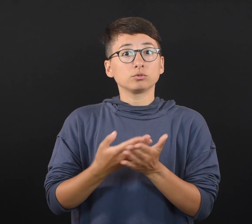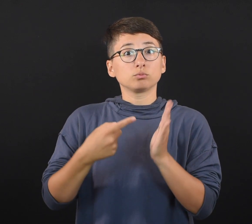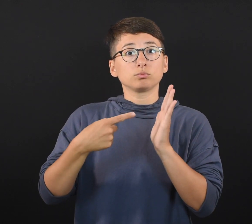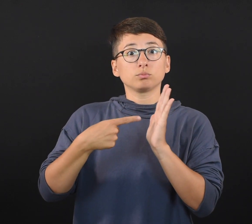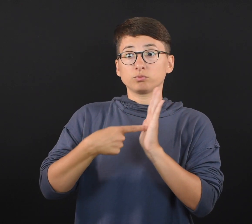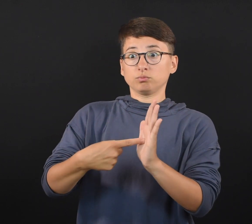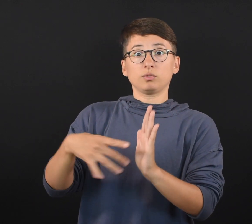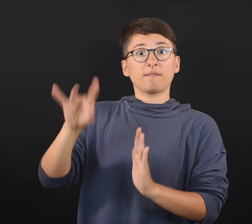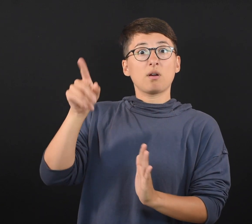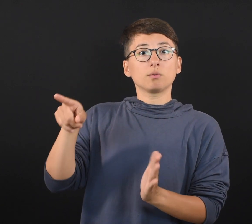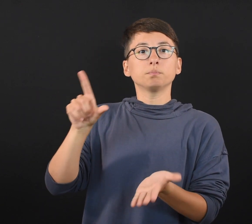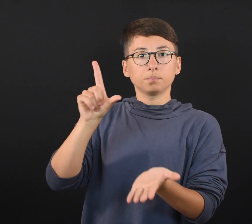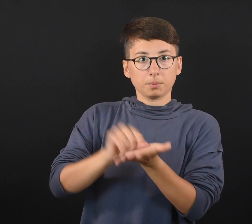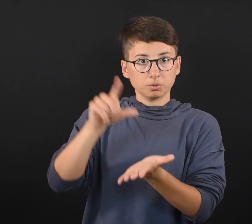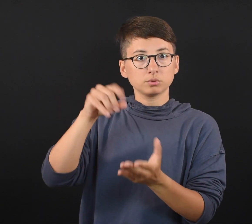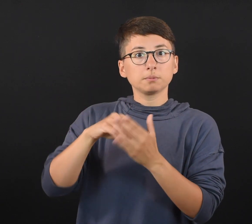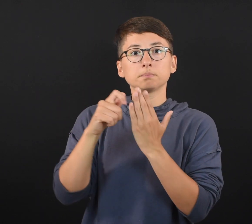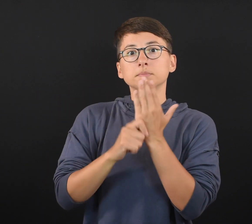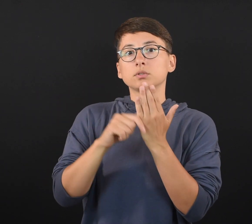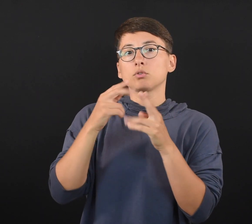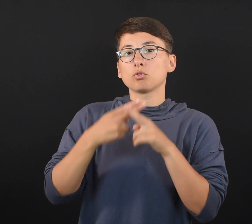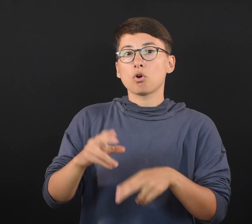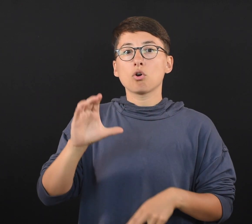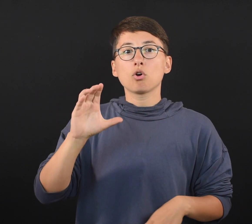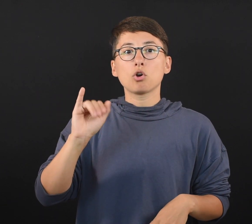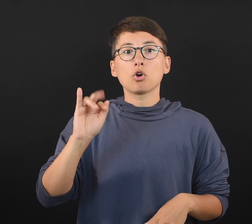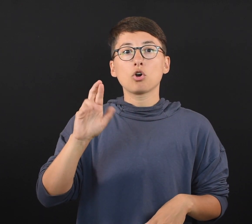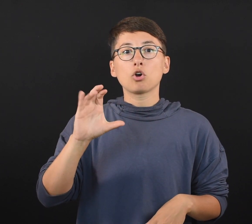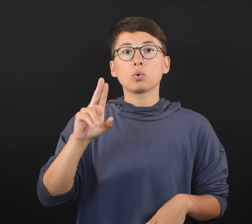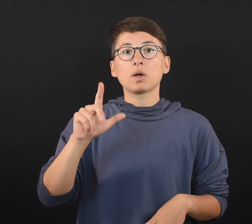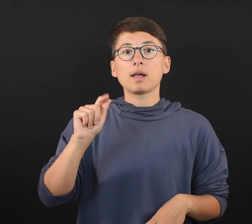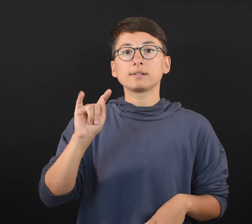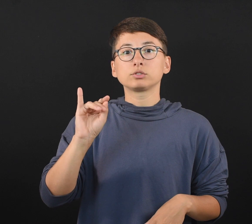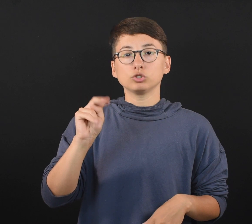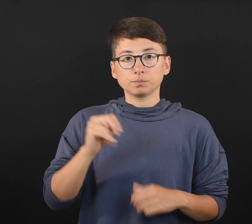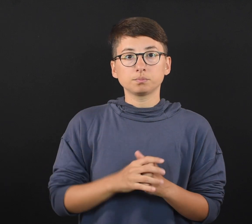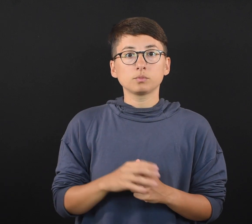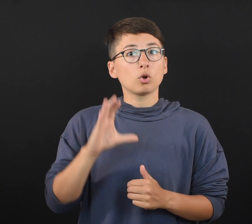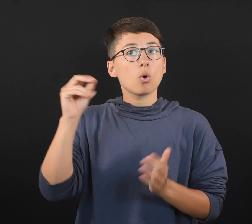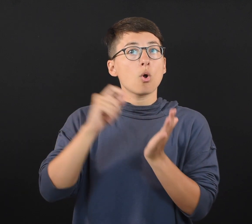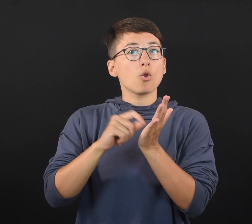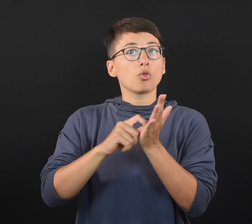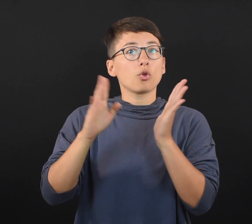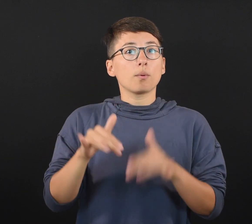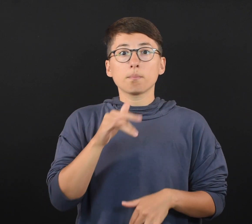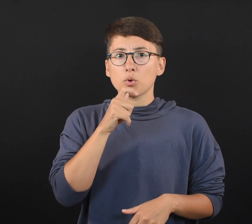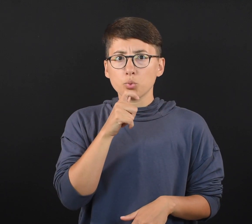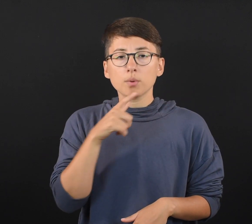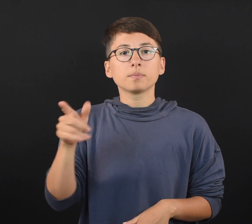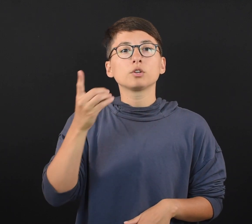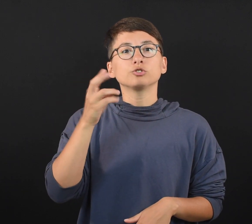co-authored by Dr. Cooper with researchers from Mayo Clinic and other medical institutions in the